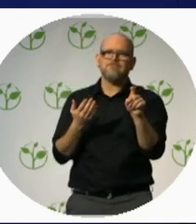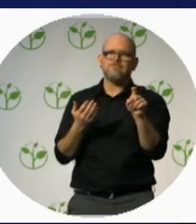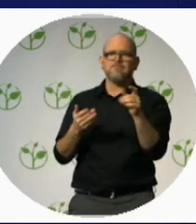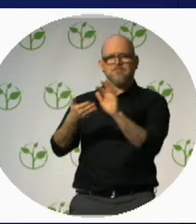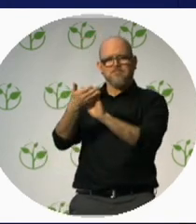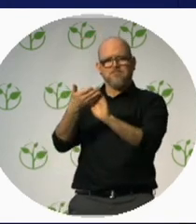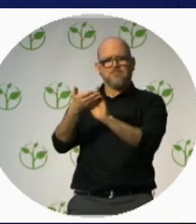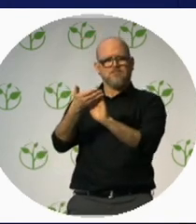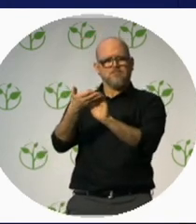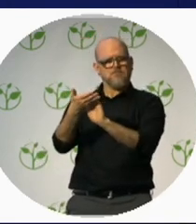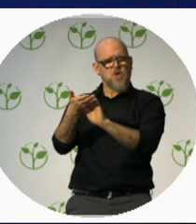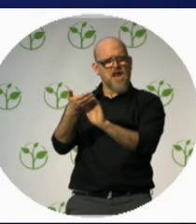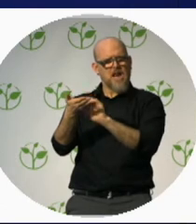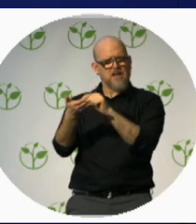Someone had to say it.